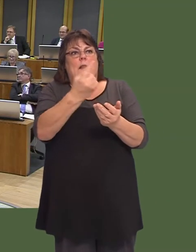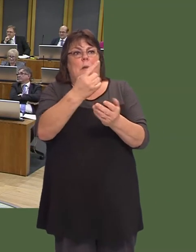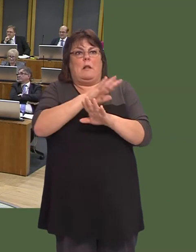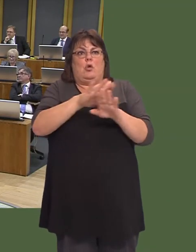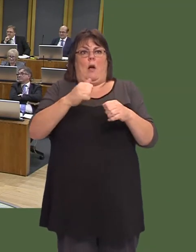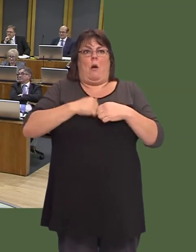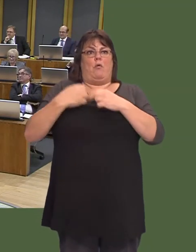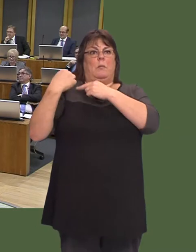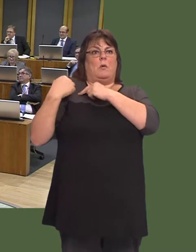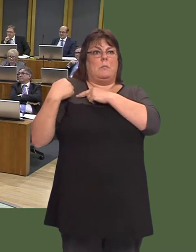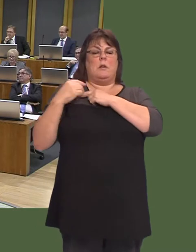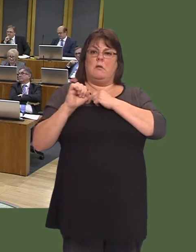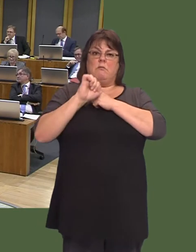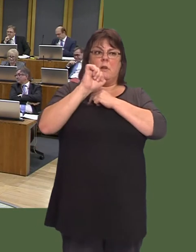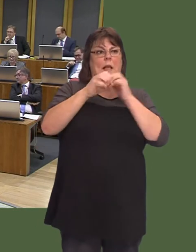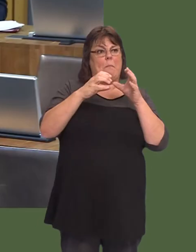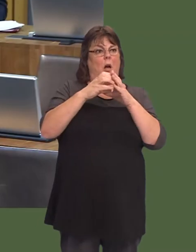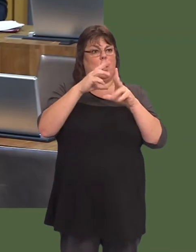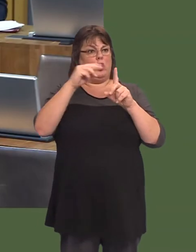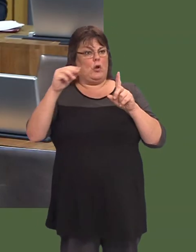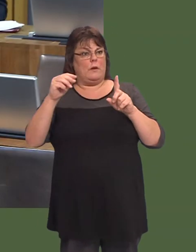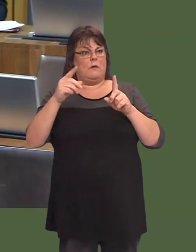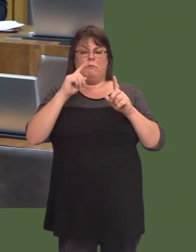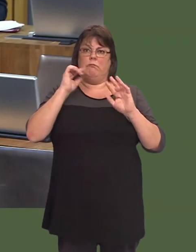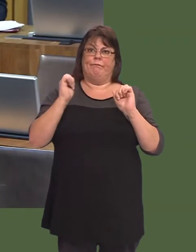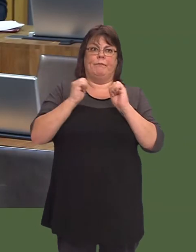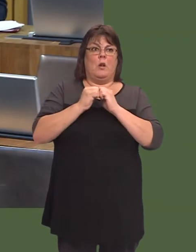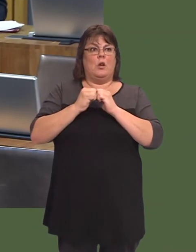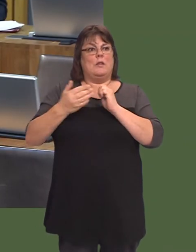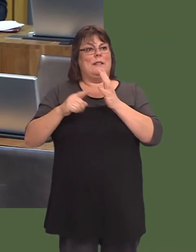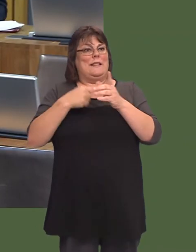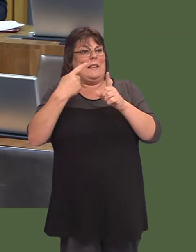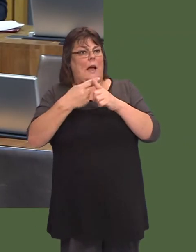This is a tax that was imposed by his party: a tax on business.